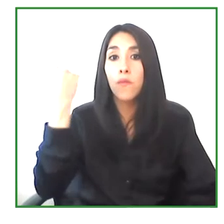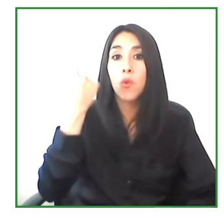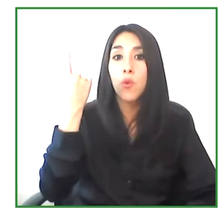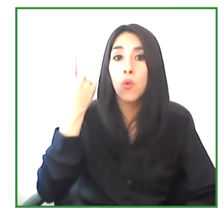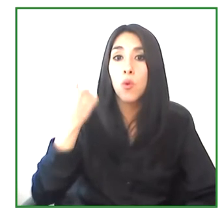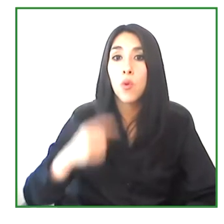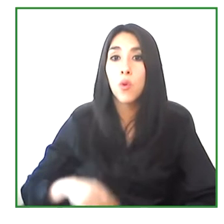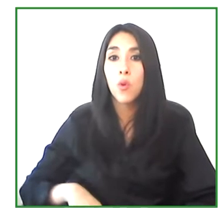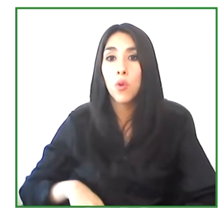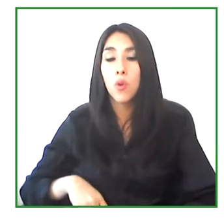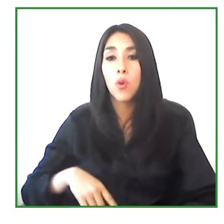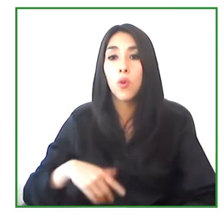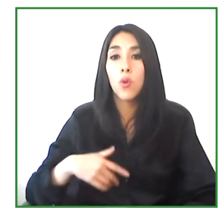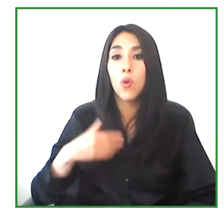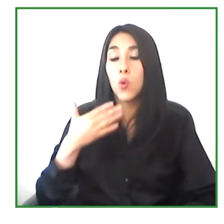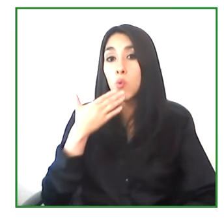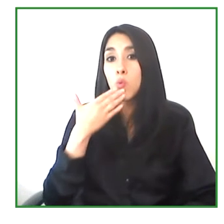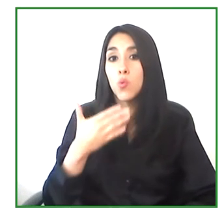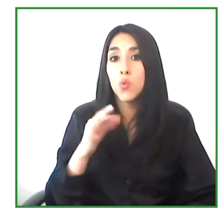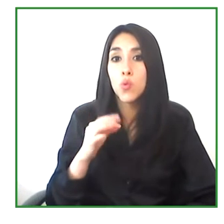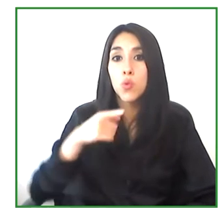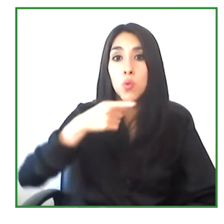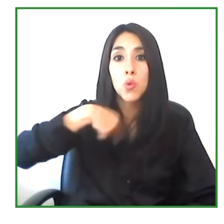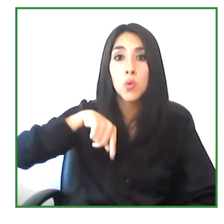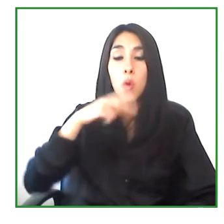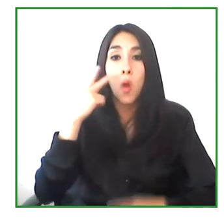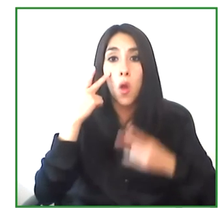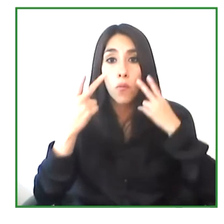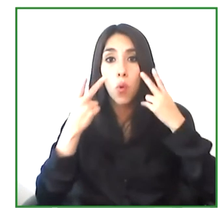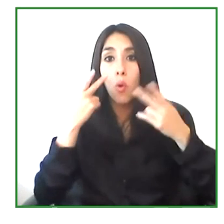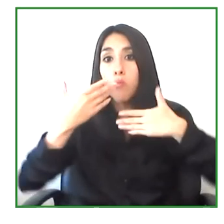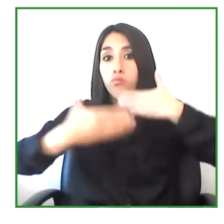And it's very good to see that we are moving towards that direction.